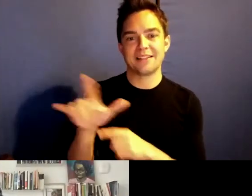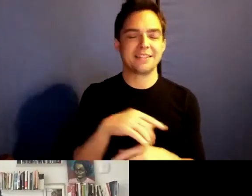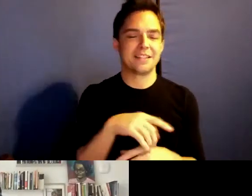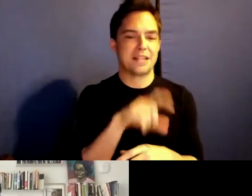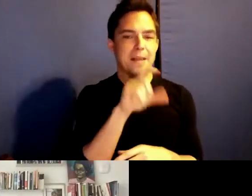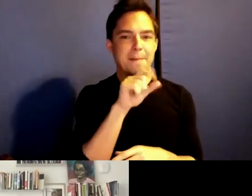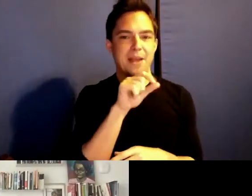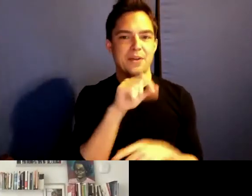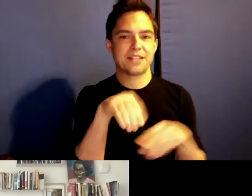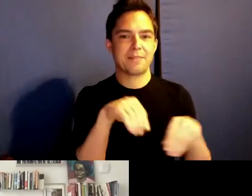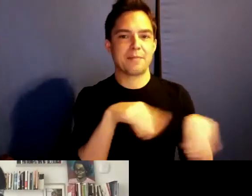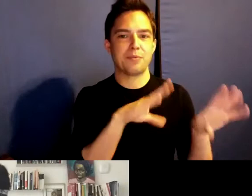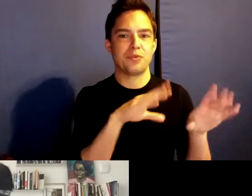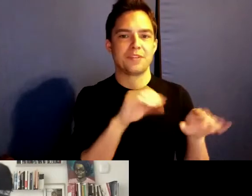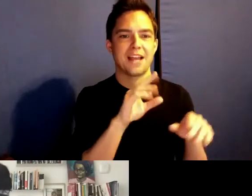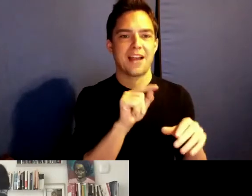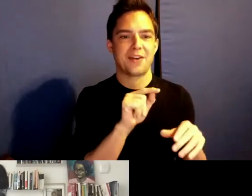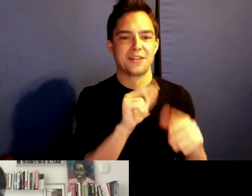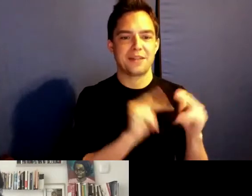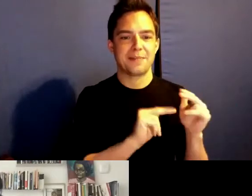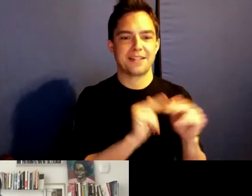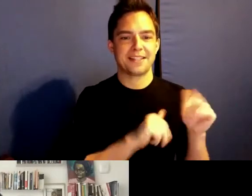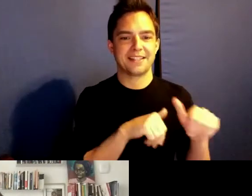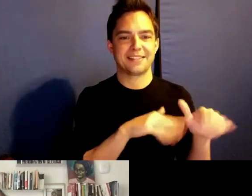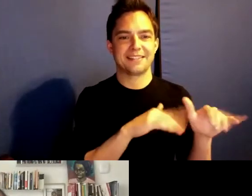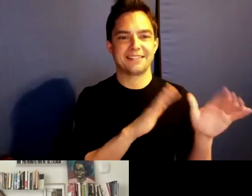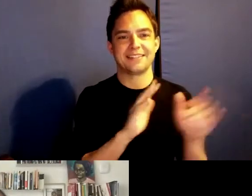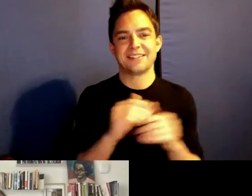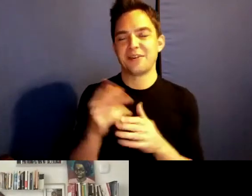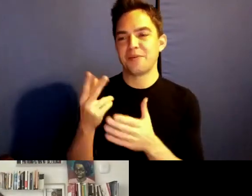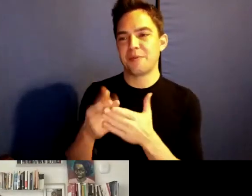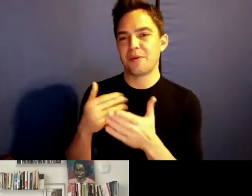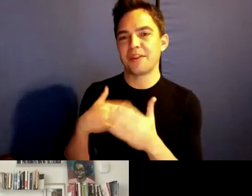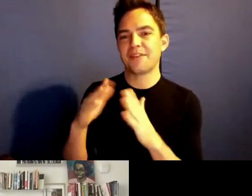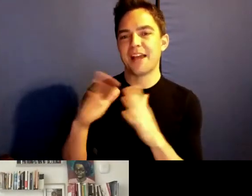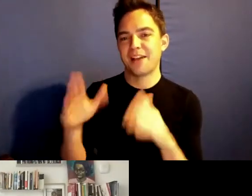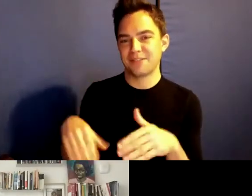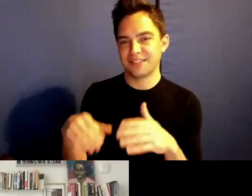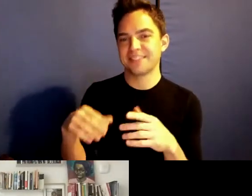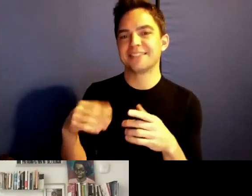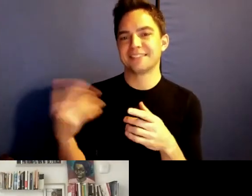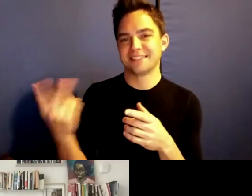building. >> We both have handful houses that are properly